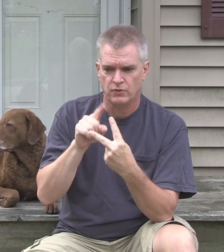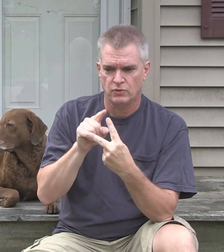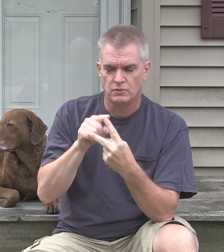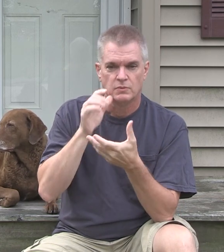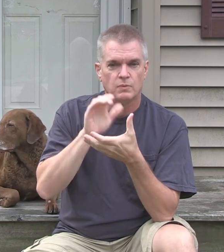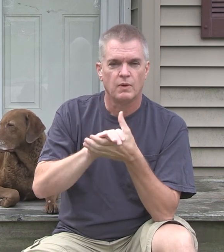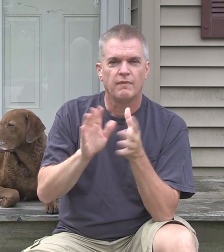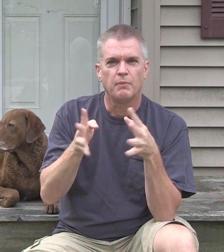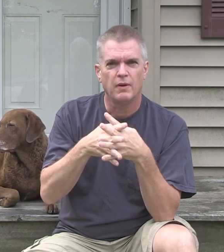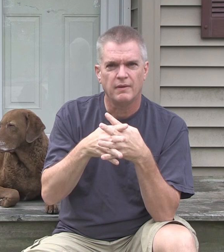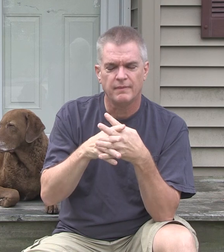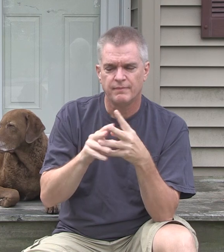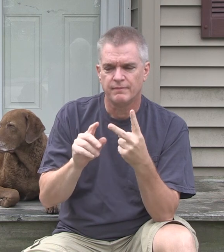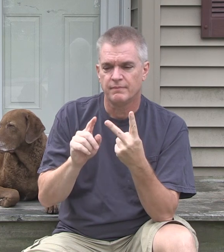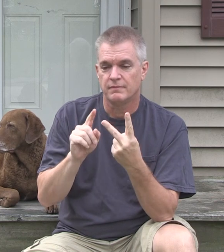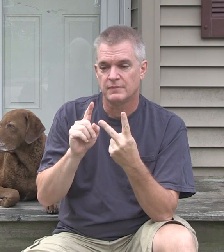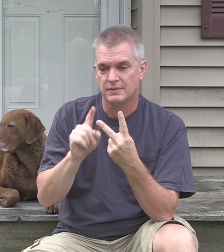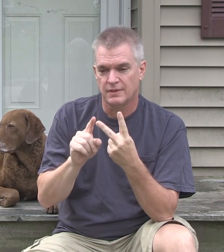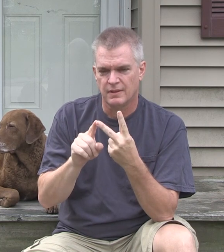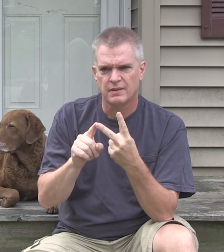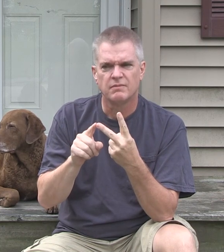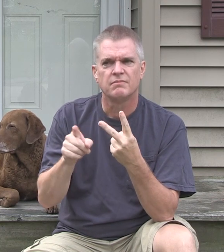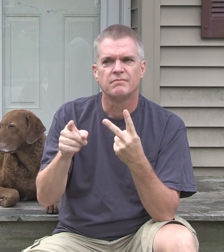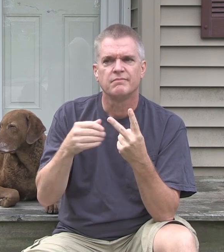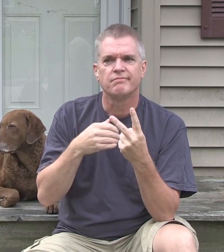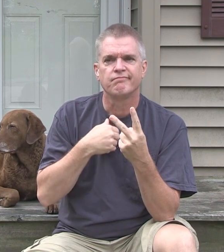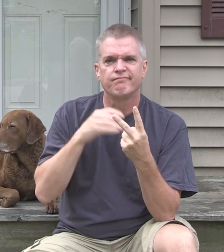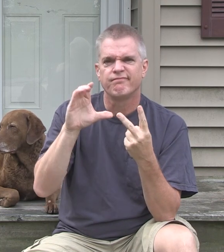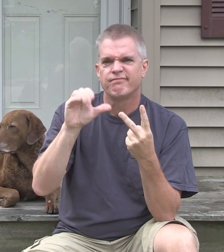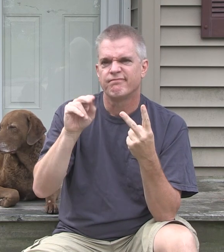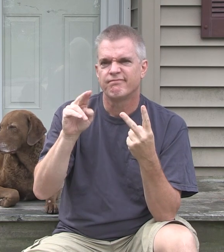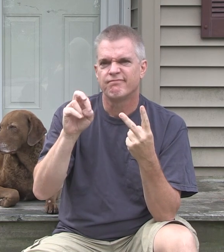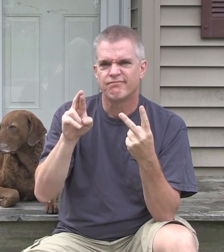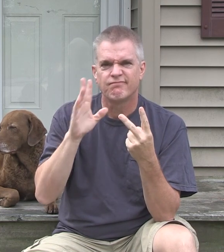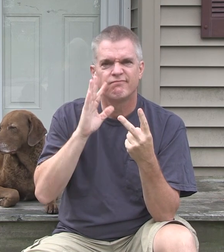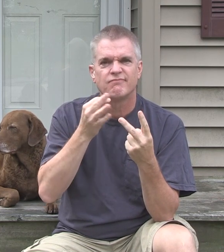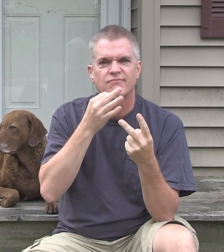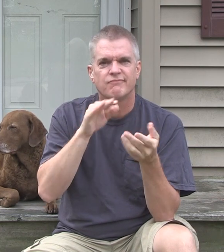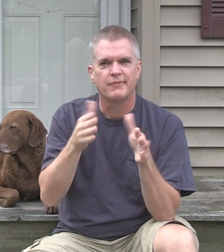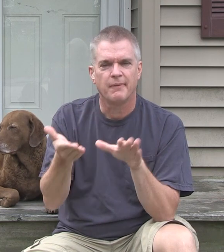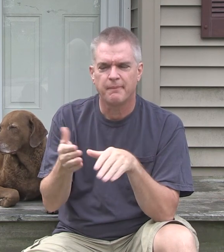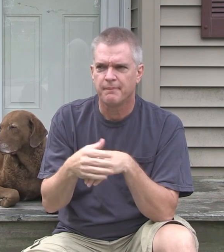First, he discovered that his wife was pregnant. Second, he discovered he had terminal cancer.